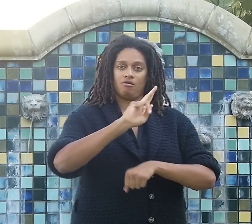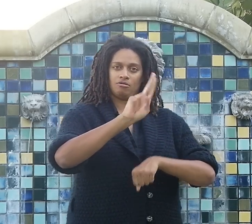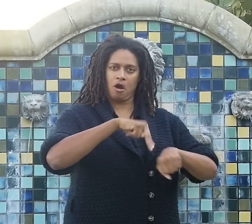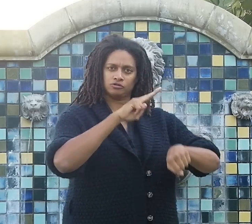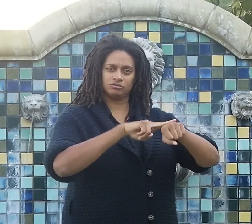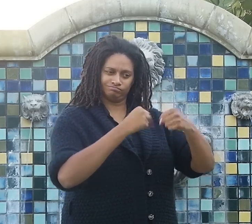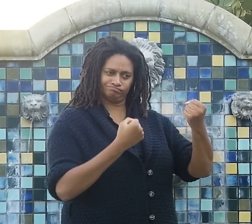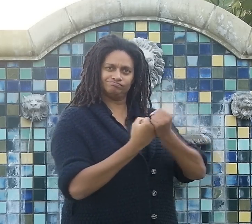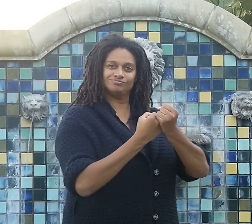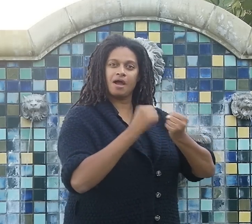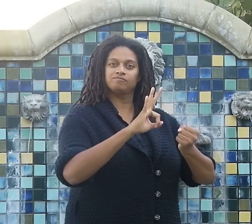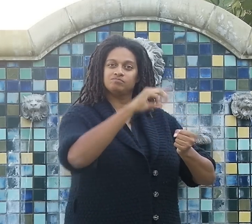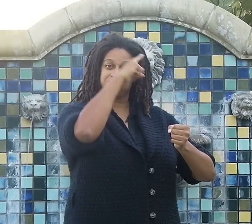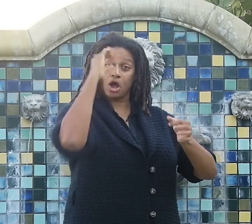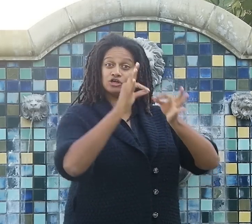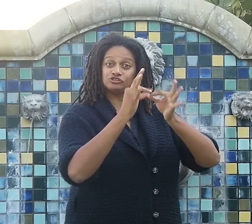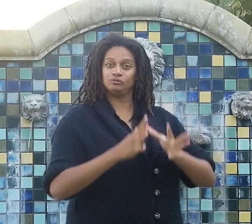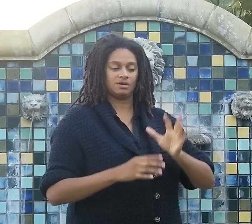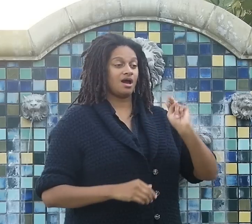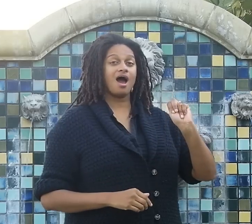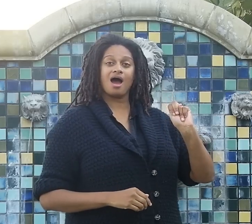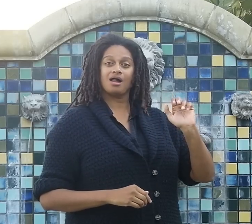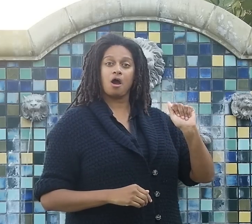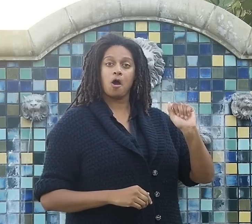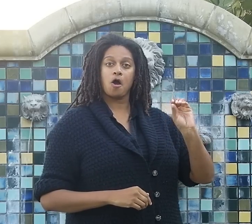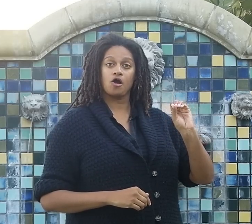and National Alliance of Black Interpreters (NAOBI)